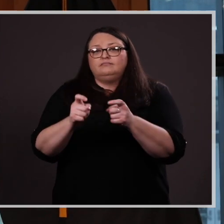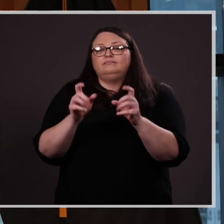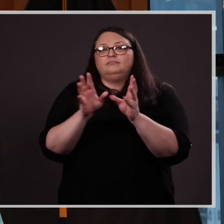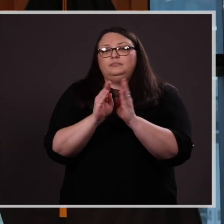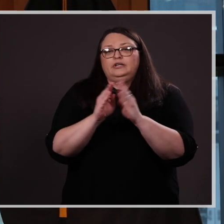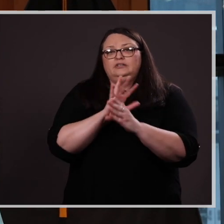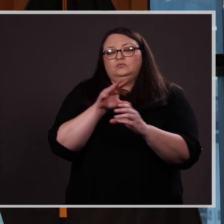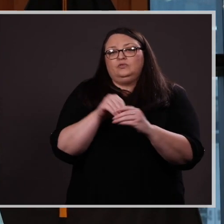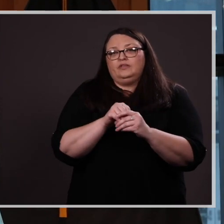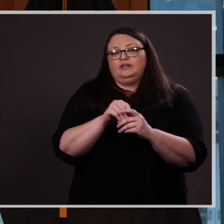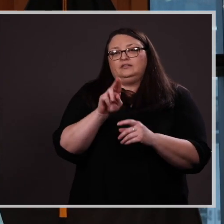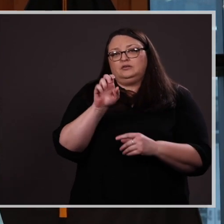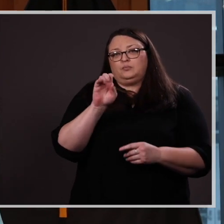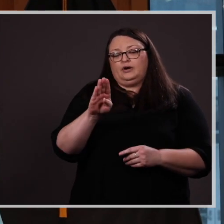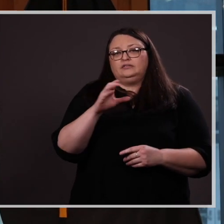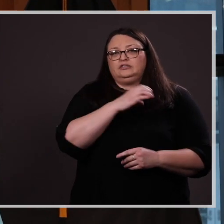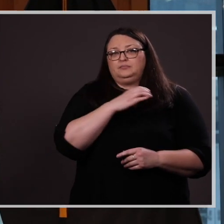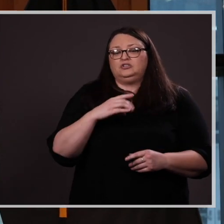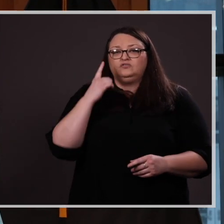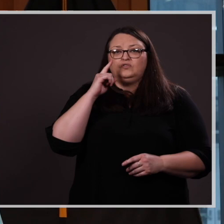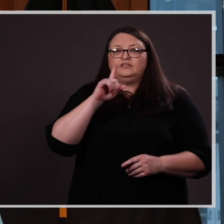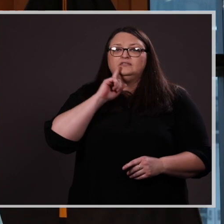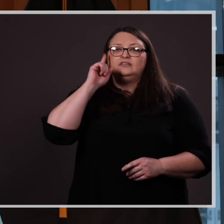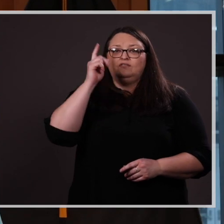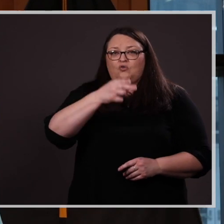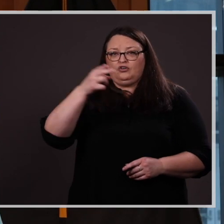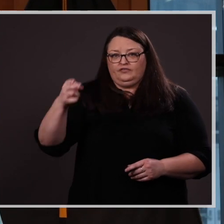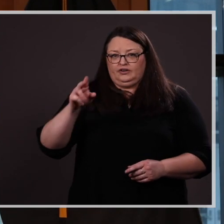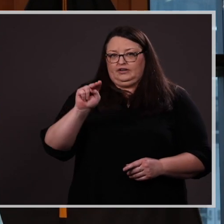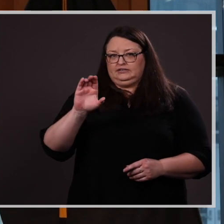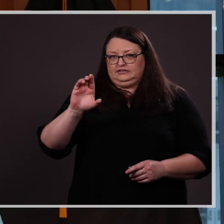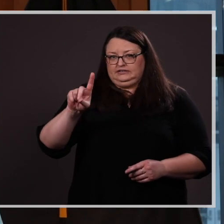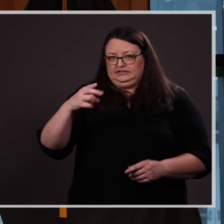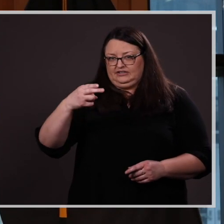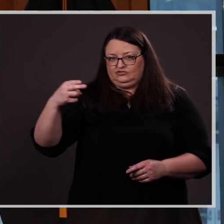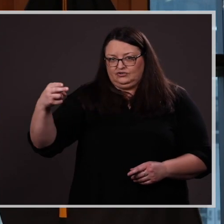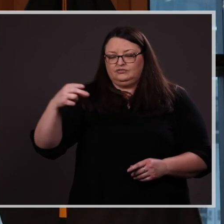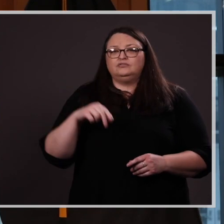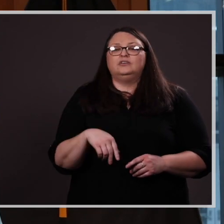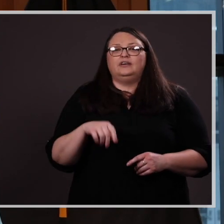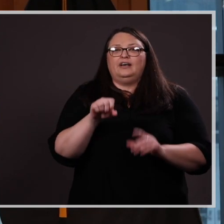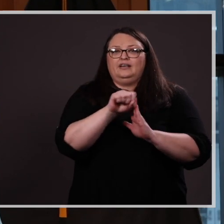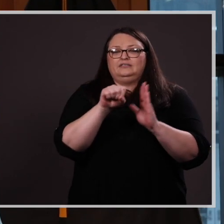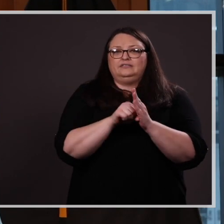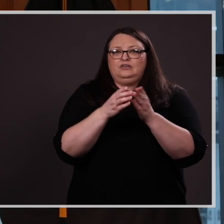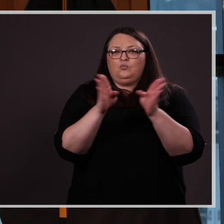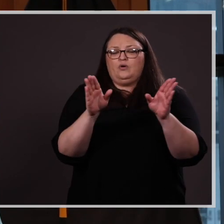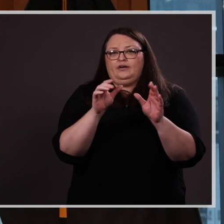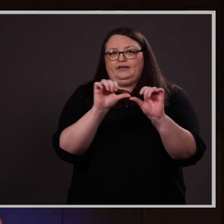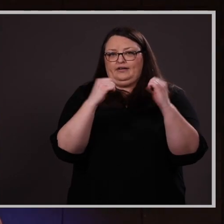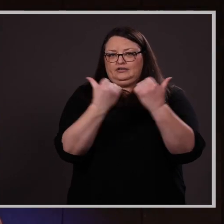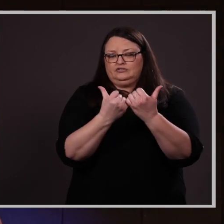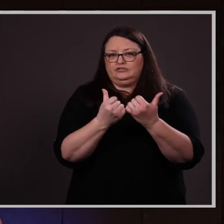Nebraska Commission for the Deaf and Hard of Hearing, a state agency devoted to advocacy.